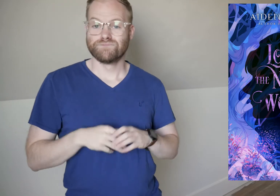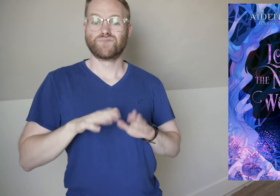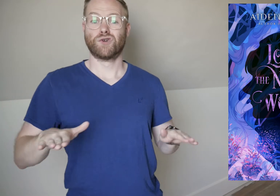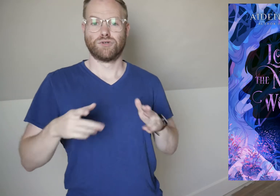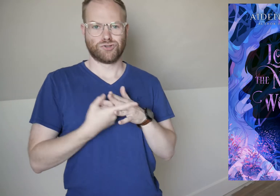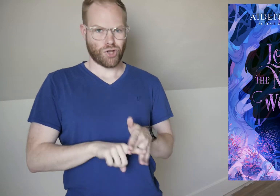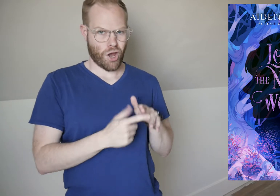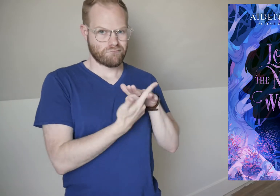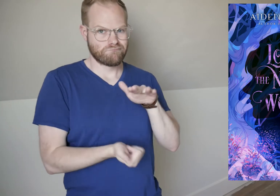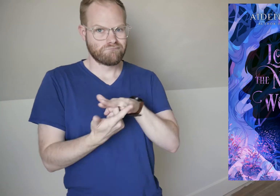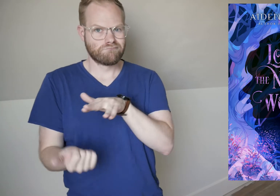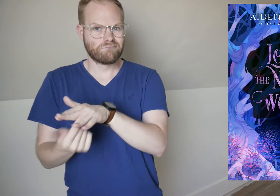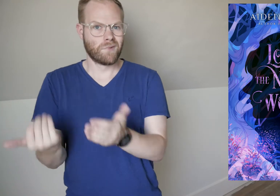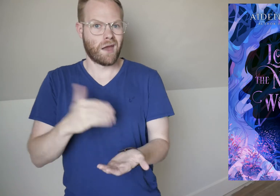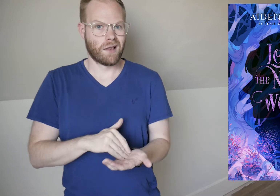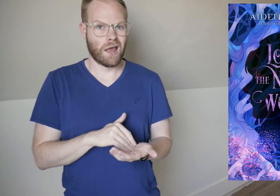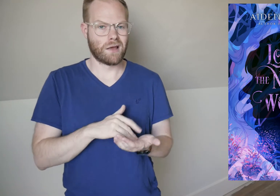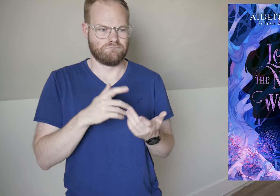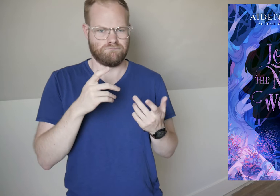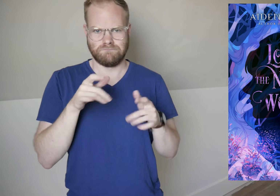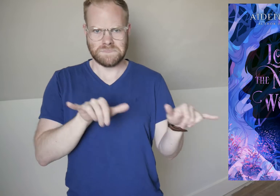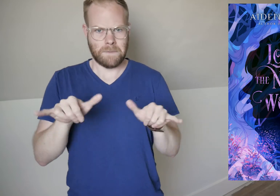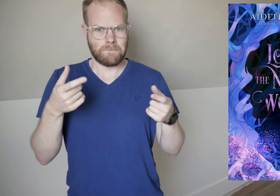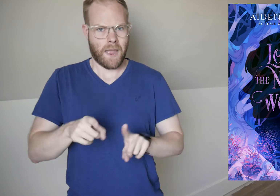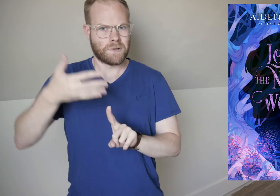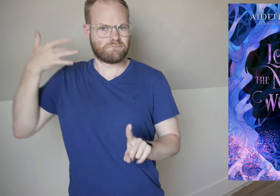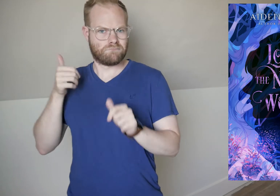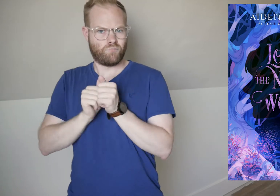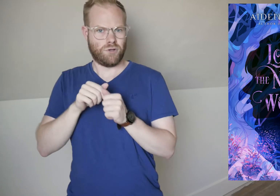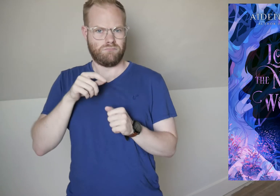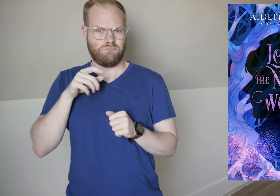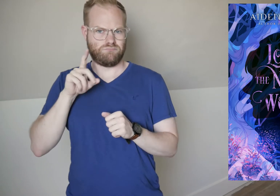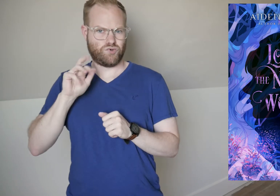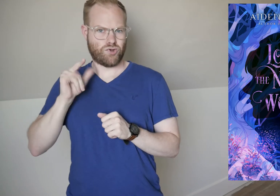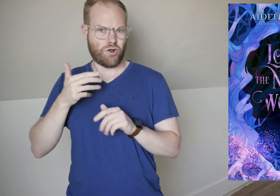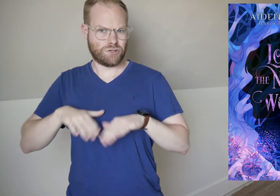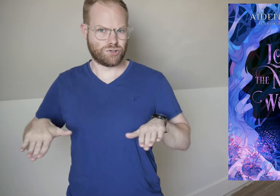Children are starting to go missing again, echoing what happened with the Darling children.